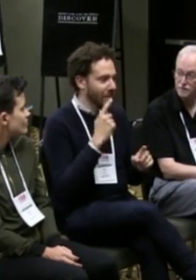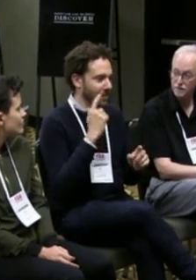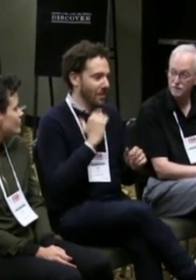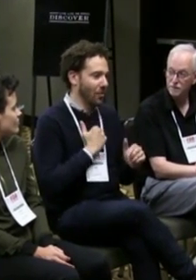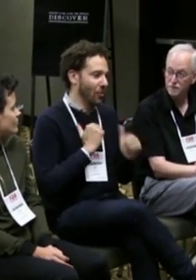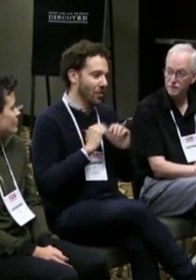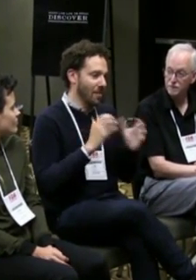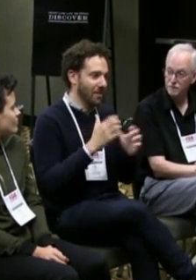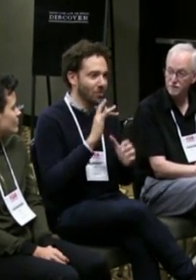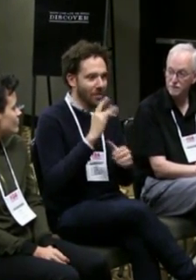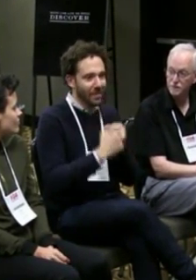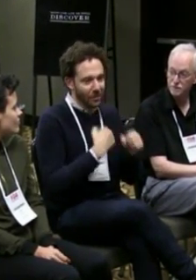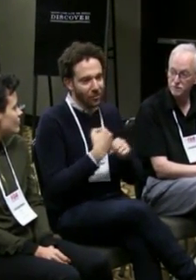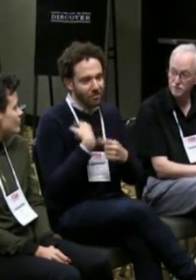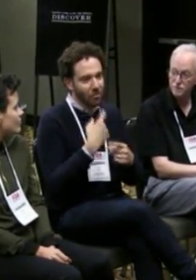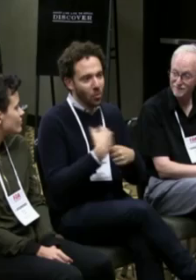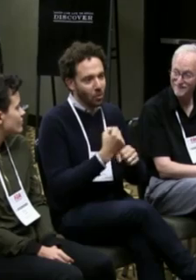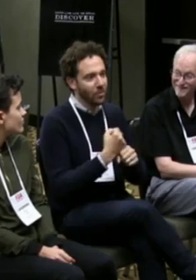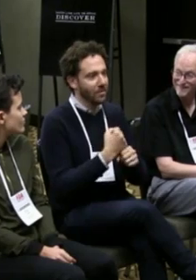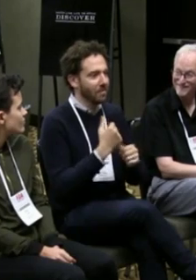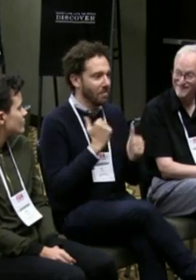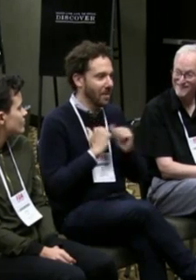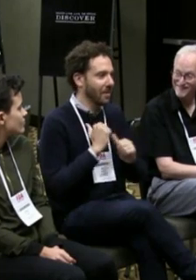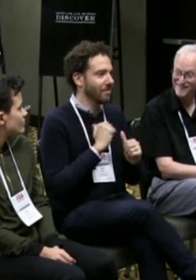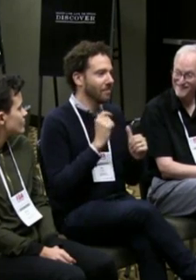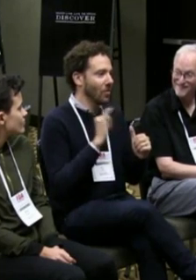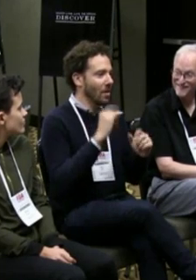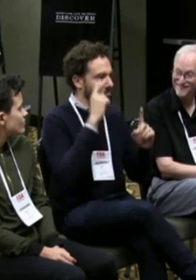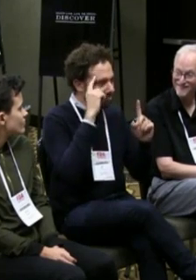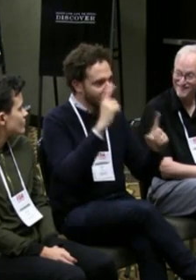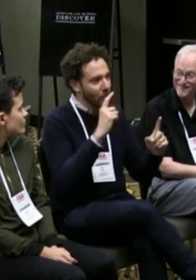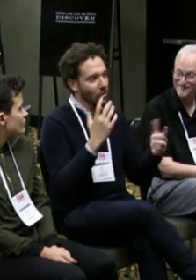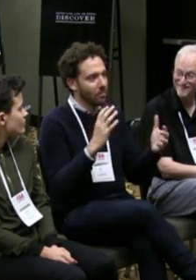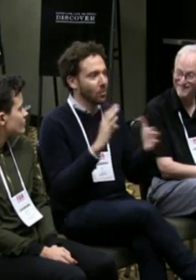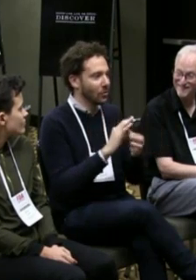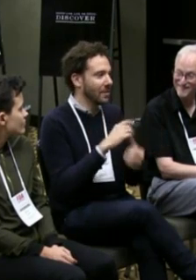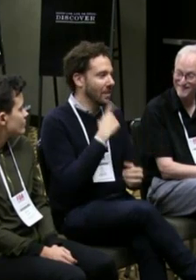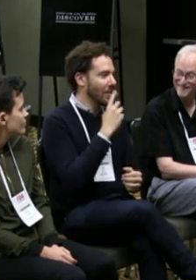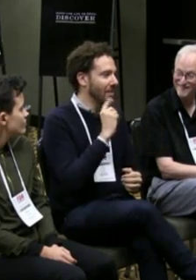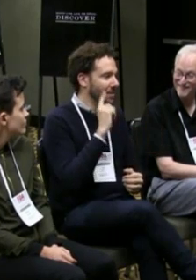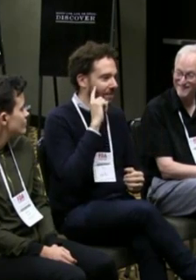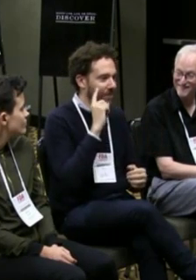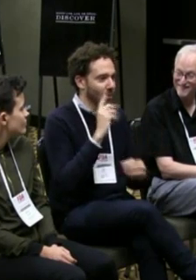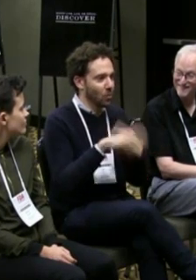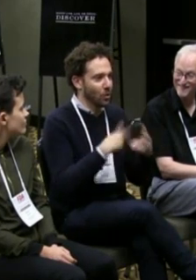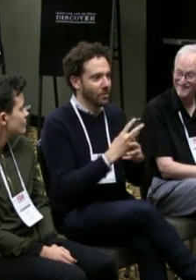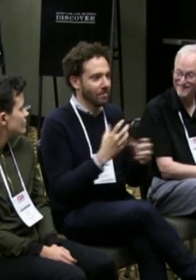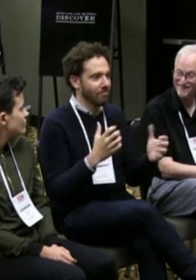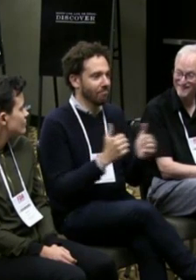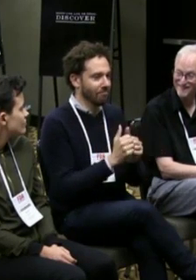I've been doing this for 25 years, not myself but the company's been around for 25 years, and our goal is to bridge